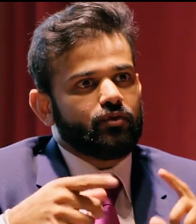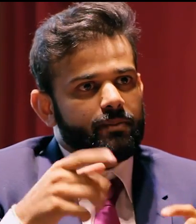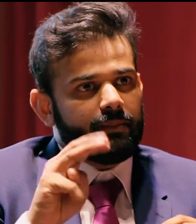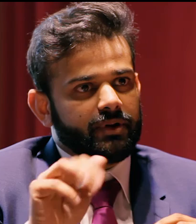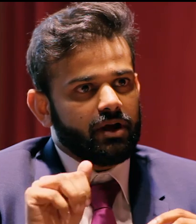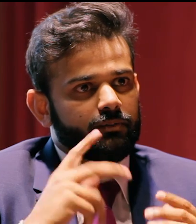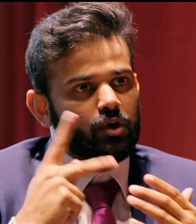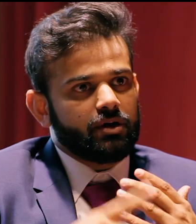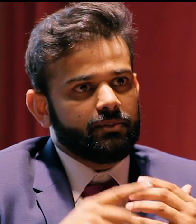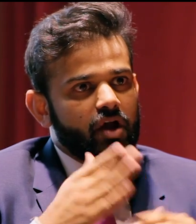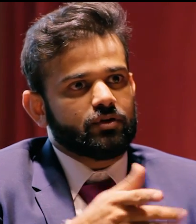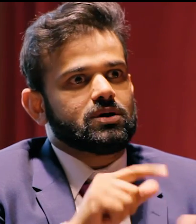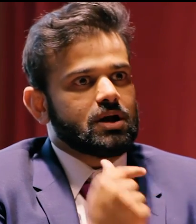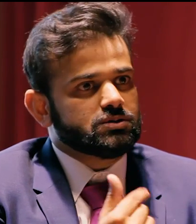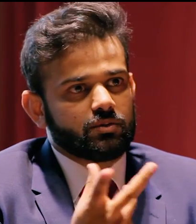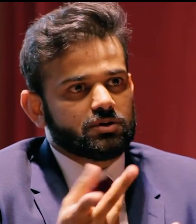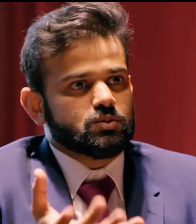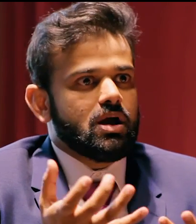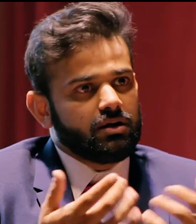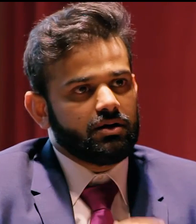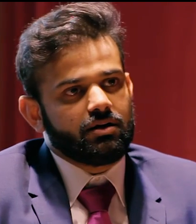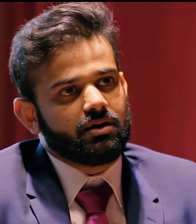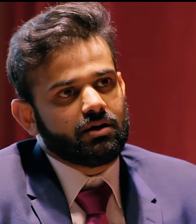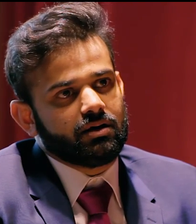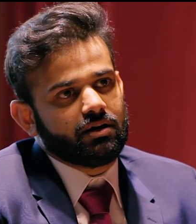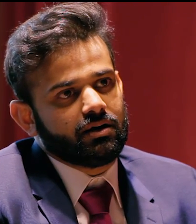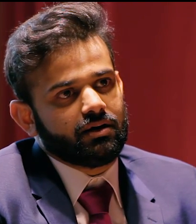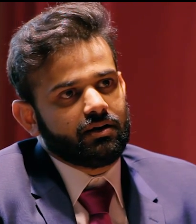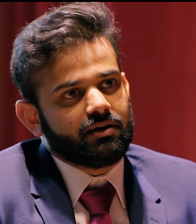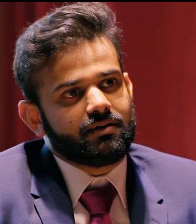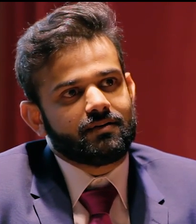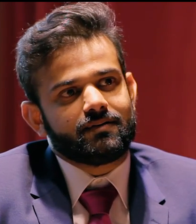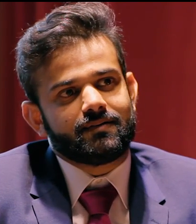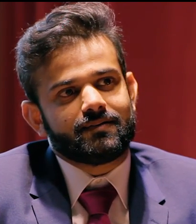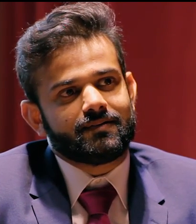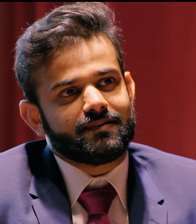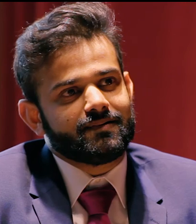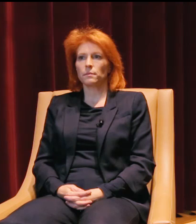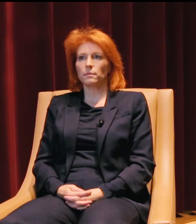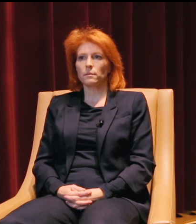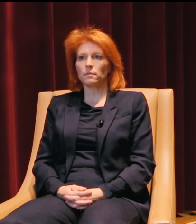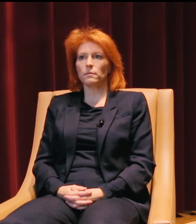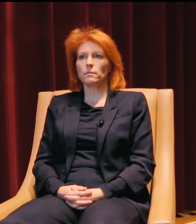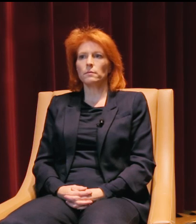So what have been your take-aways or the benefits you got from the MBA program so far?